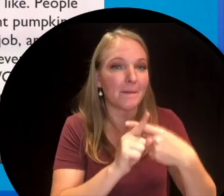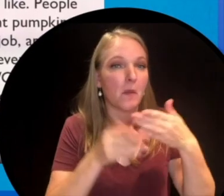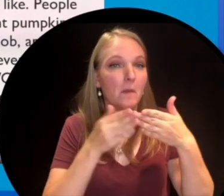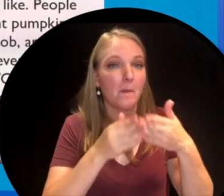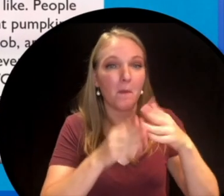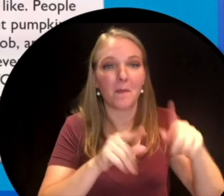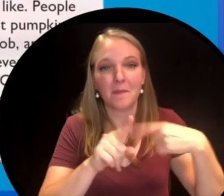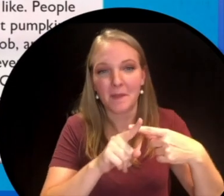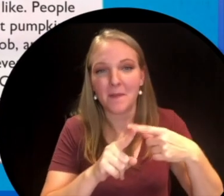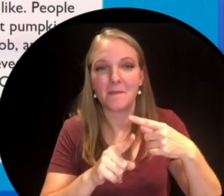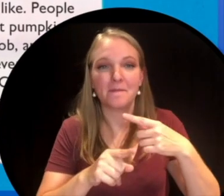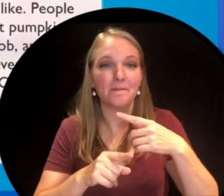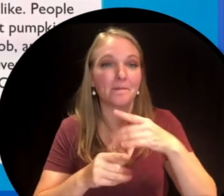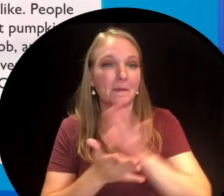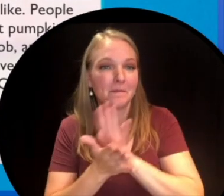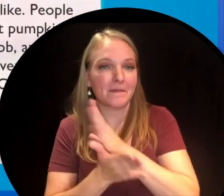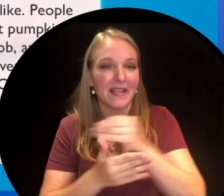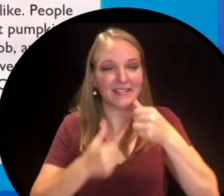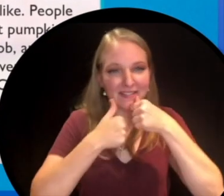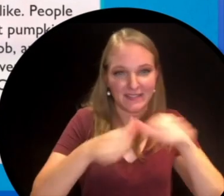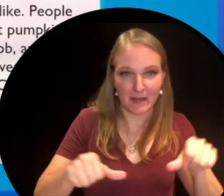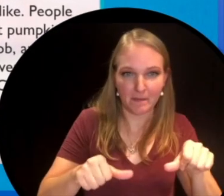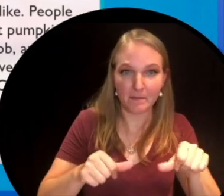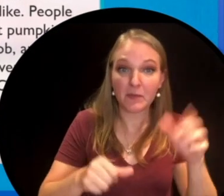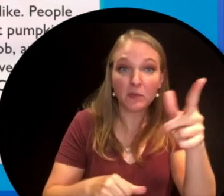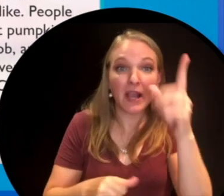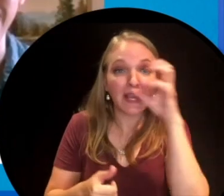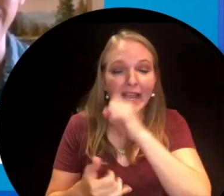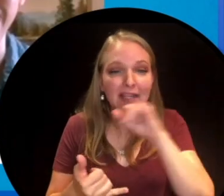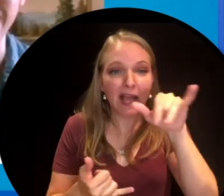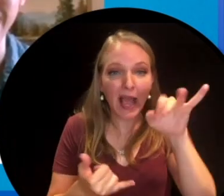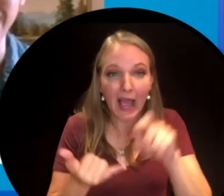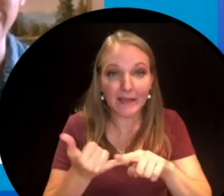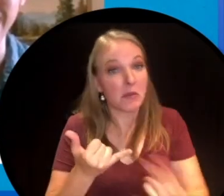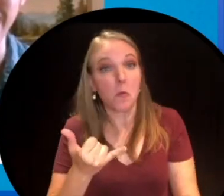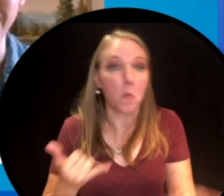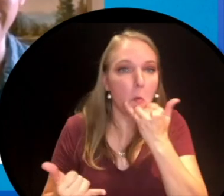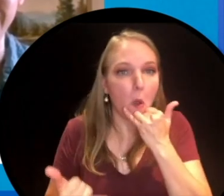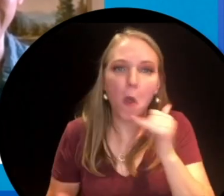they have a competition about making boats out of cardboard and duct tape. If you guessed ice though